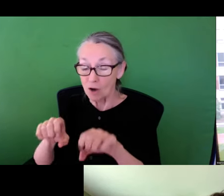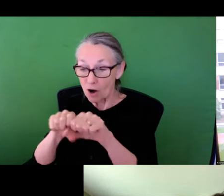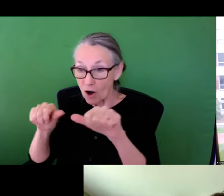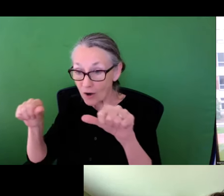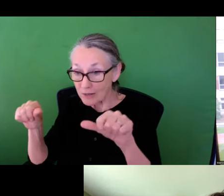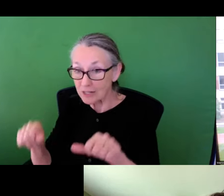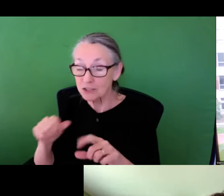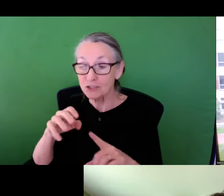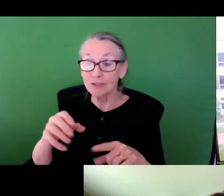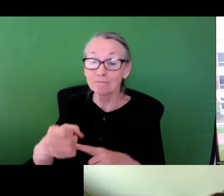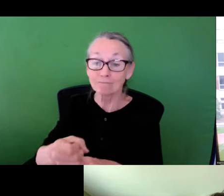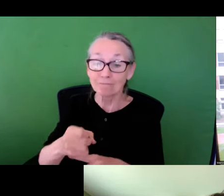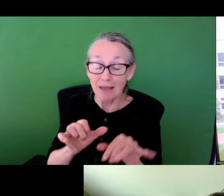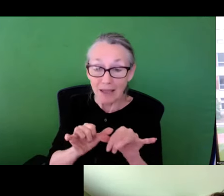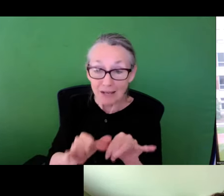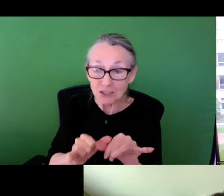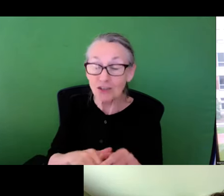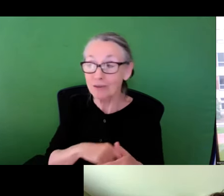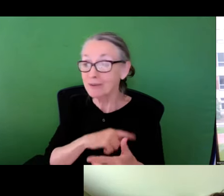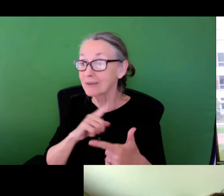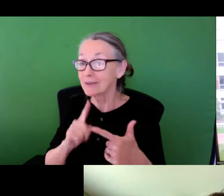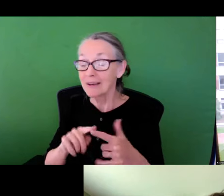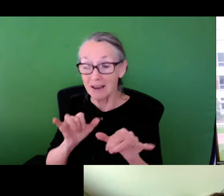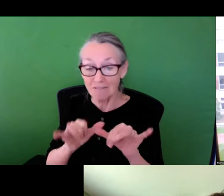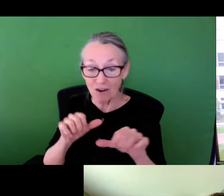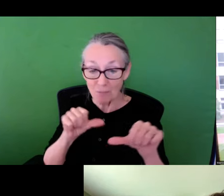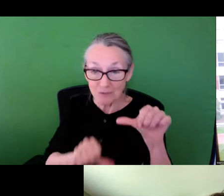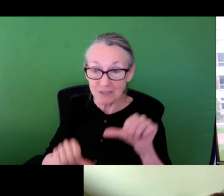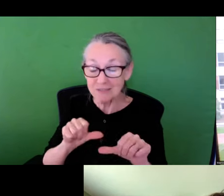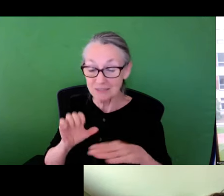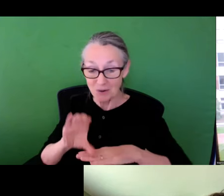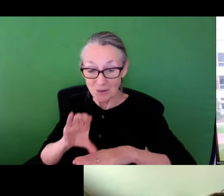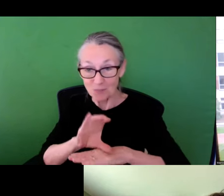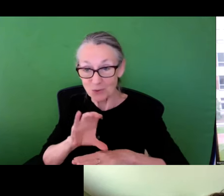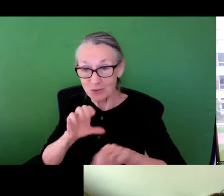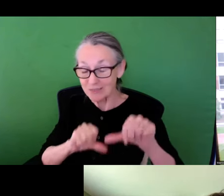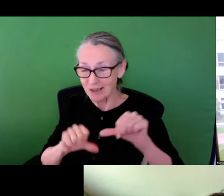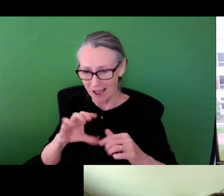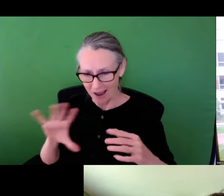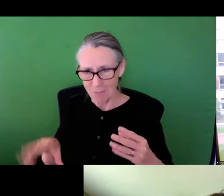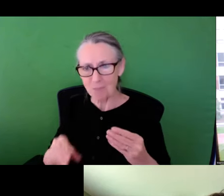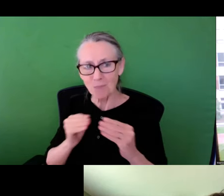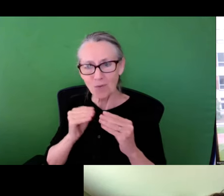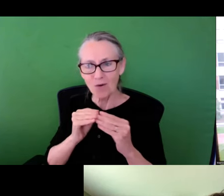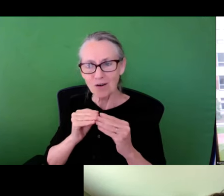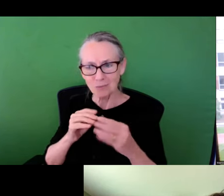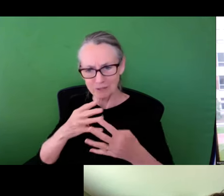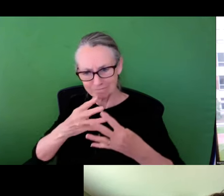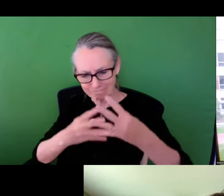lab bringing in students from planning, architecture, engineering, environmental science, computer science and